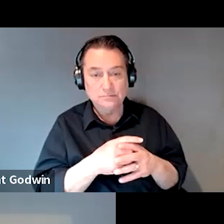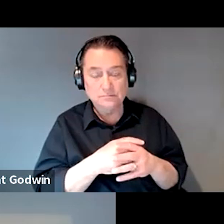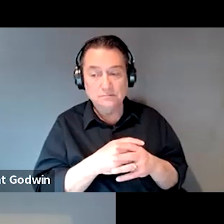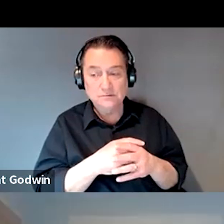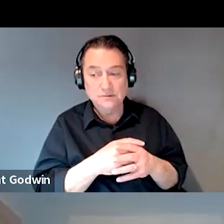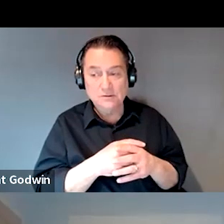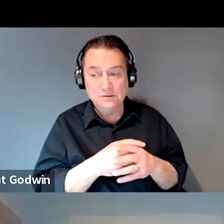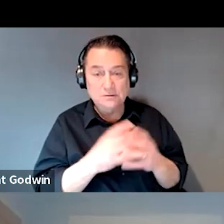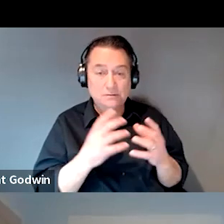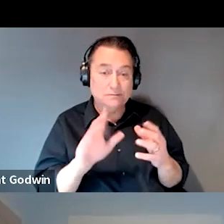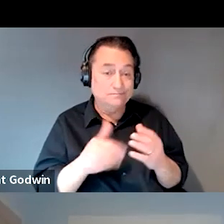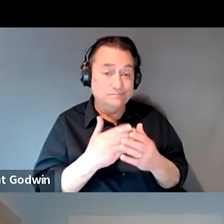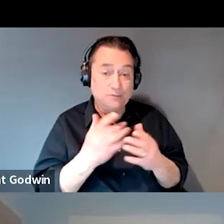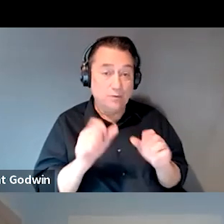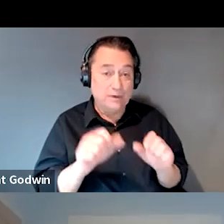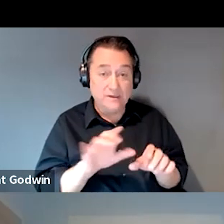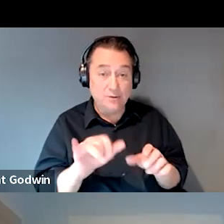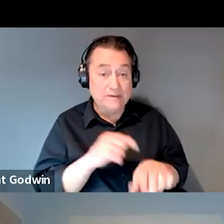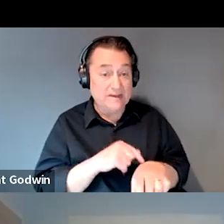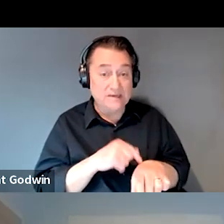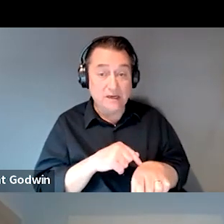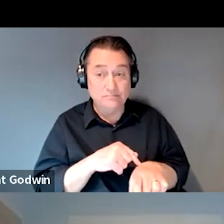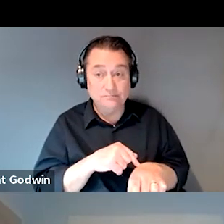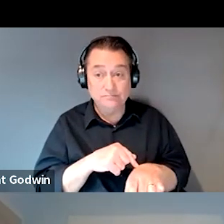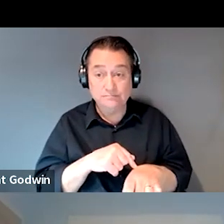pretty much all we can do, at that point. Yeah, thanks.